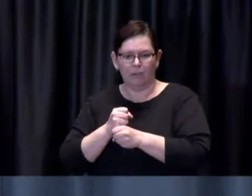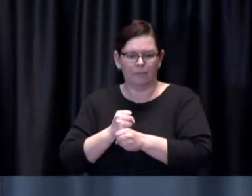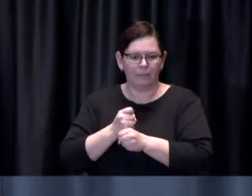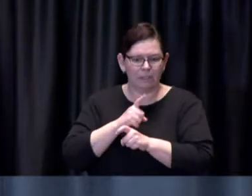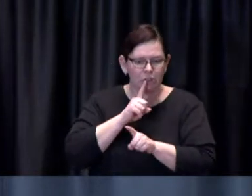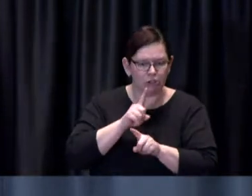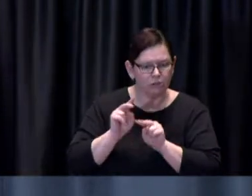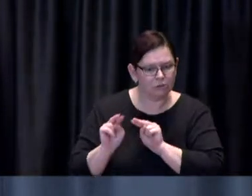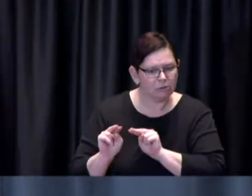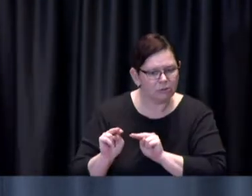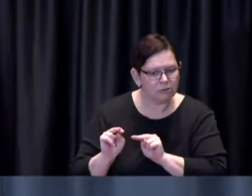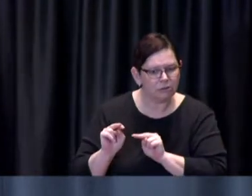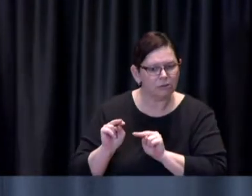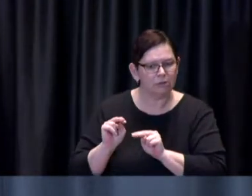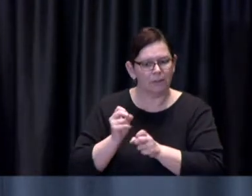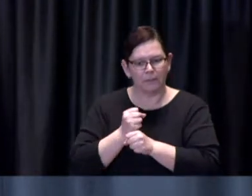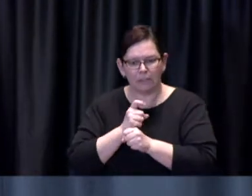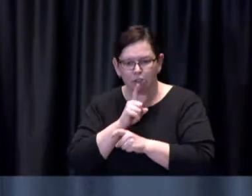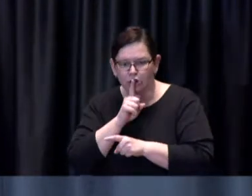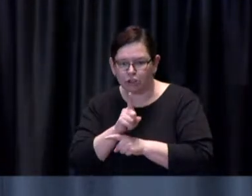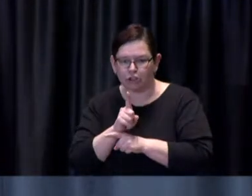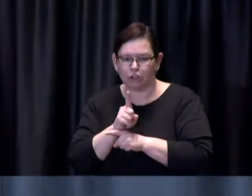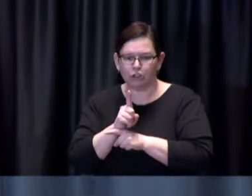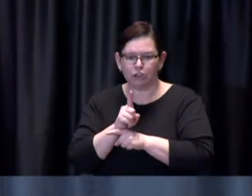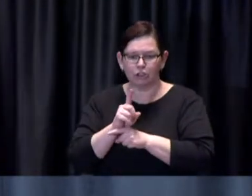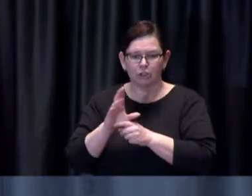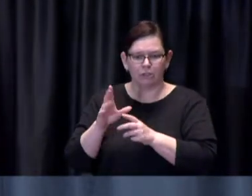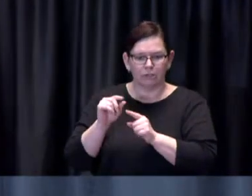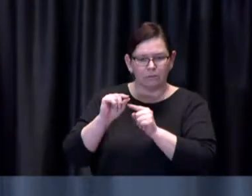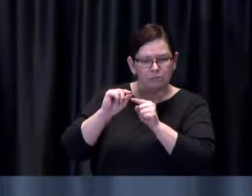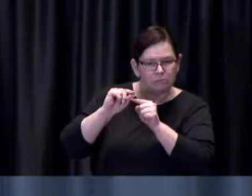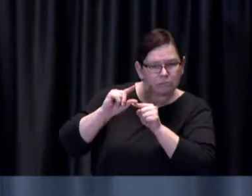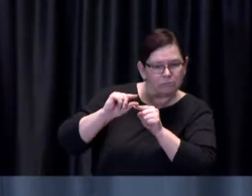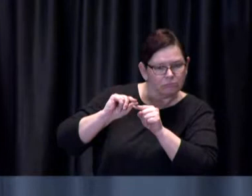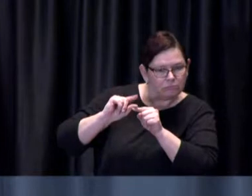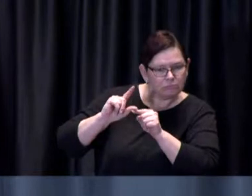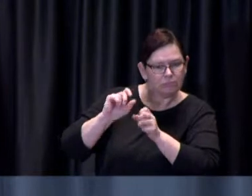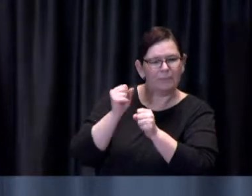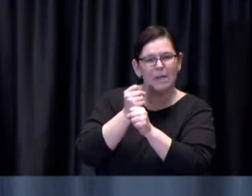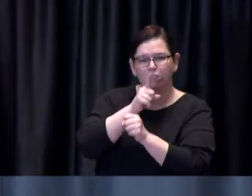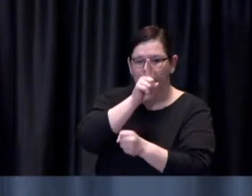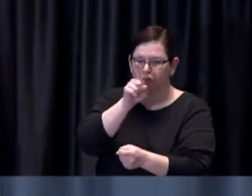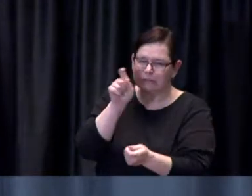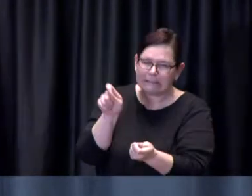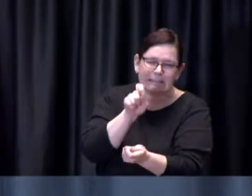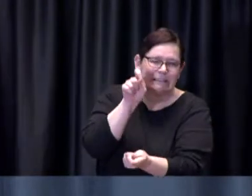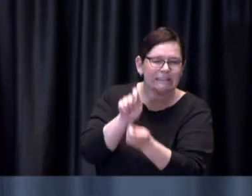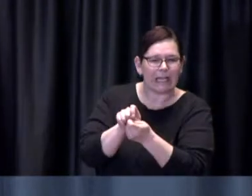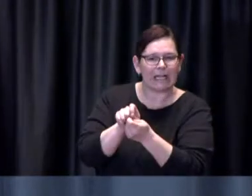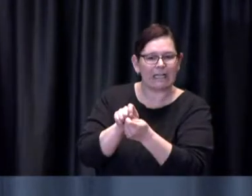so that we are only loading the right amount of syringes we're only puncturing uh the right amount of vials and that